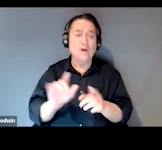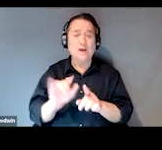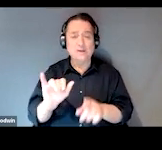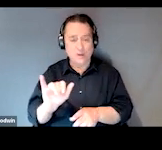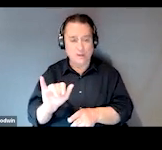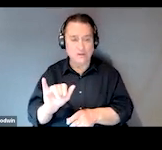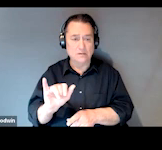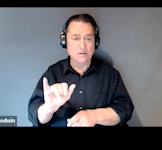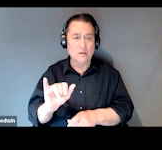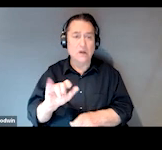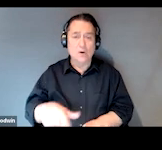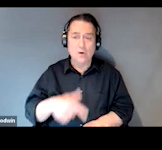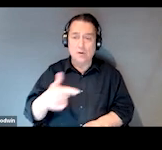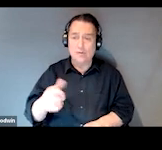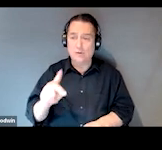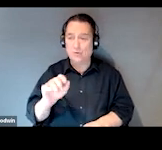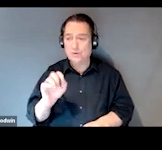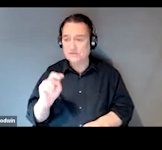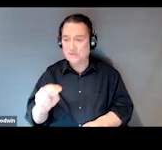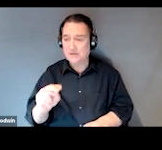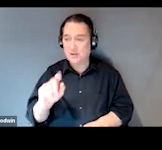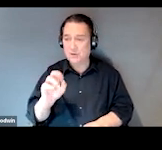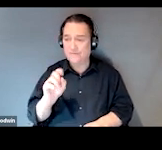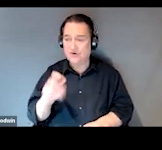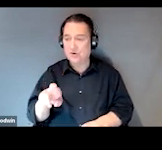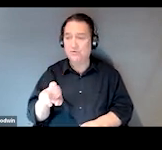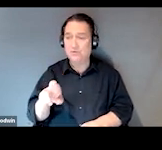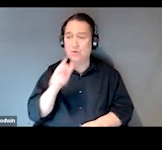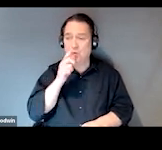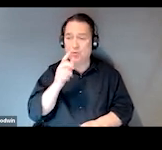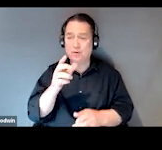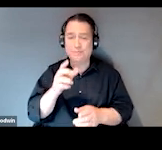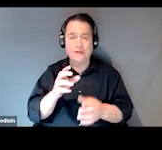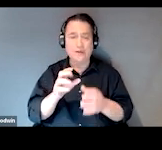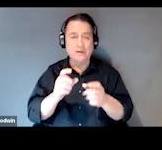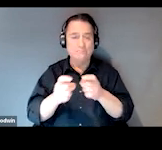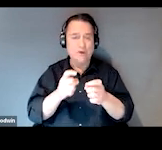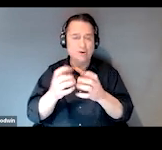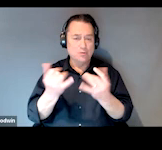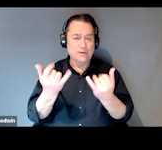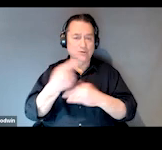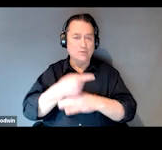Okay, and I will turn it back over to Kristin Lupfer who will be moderating today's webinar. Kristin?